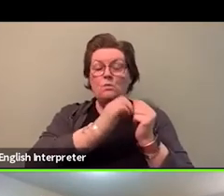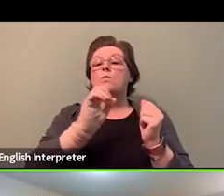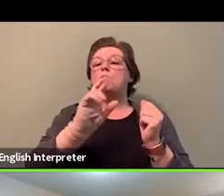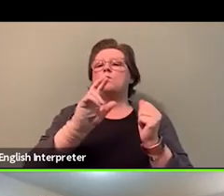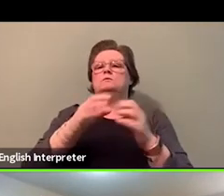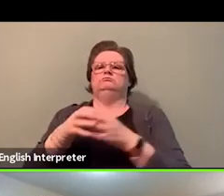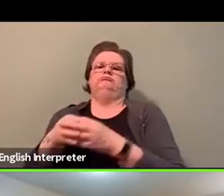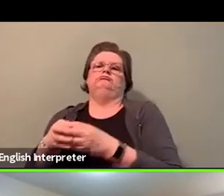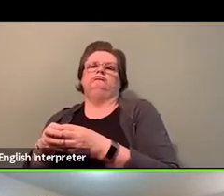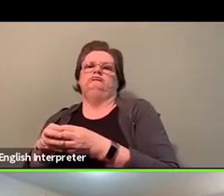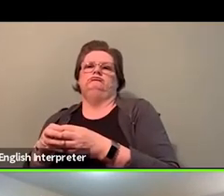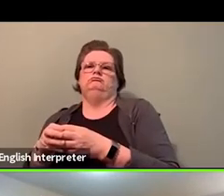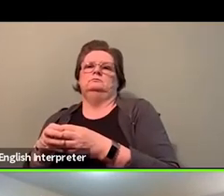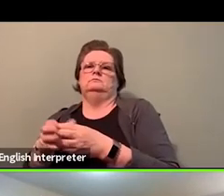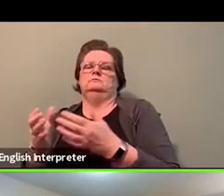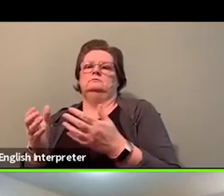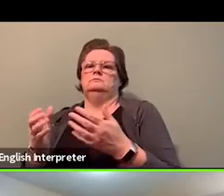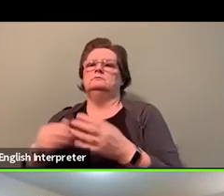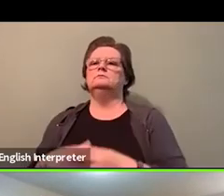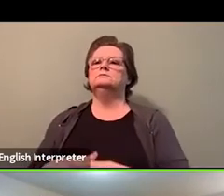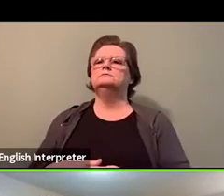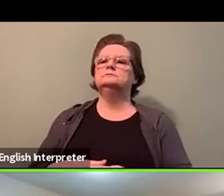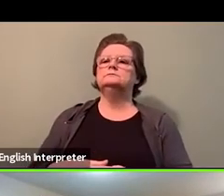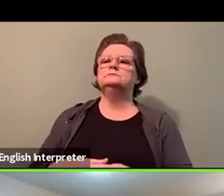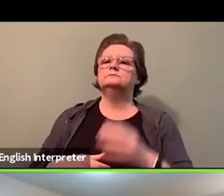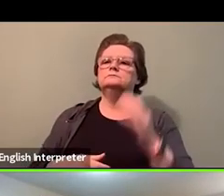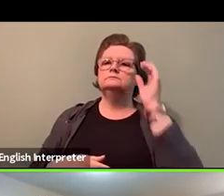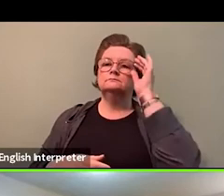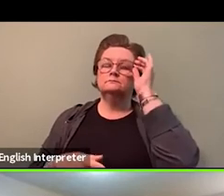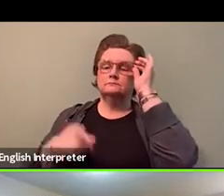going in new management group work on anti-black racism?